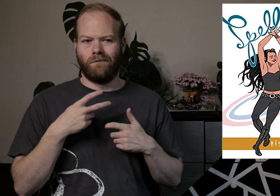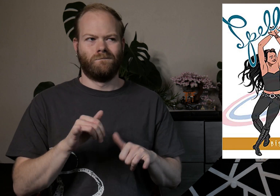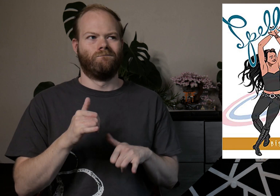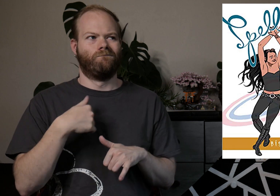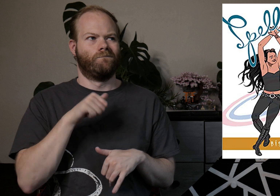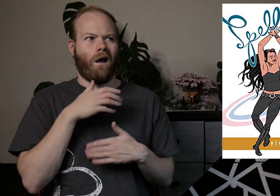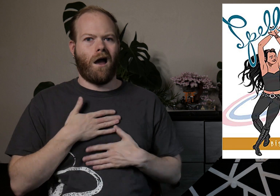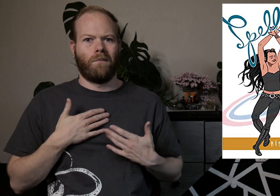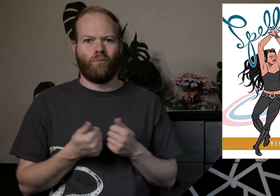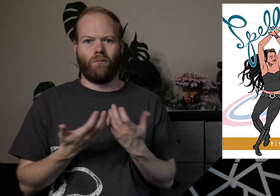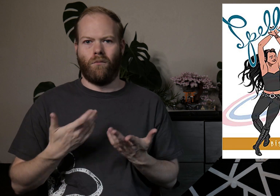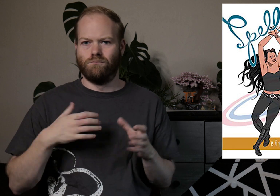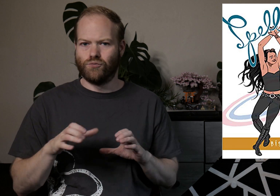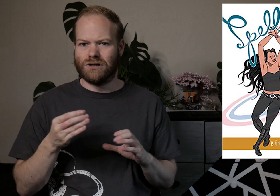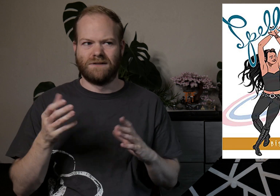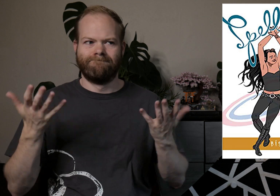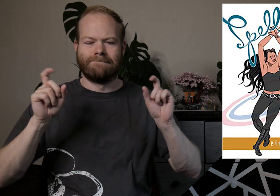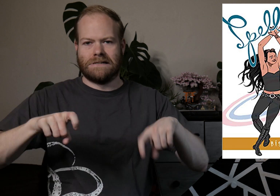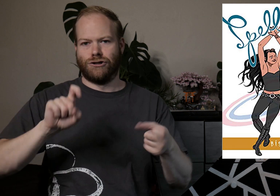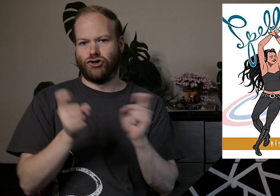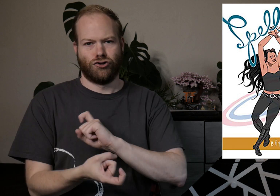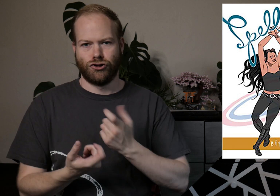where she’s not happy with what she’s doing, and needs to change.